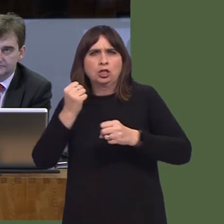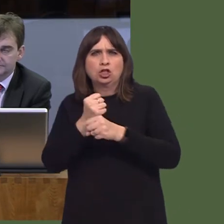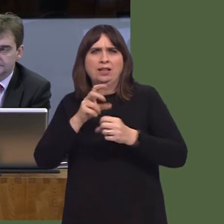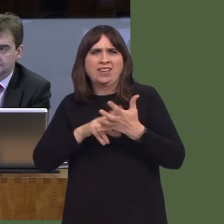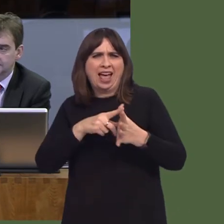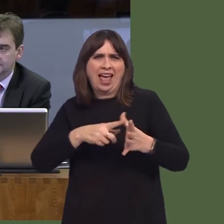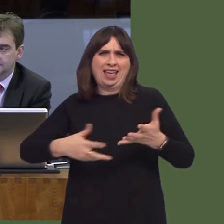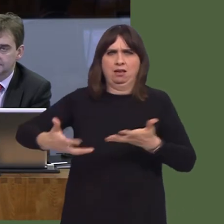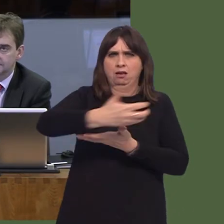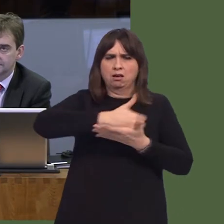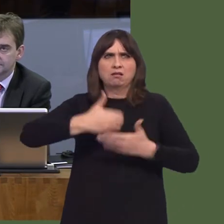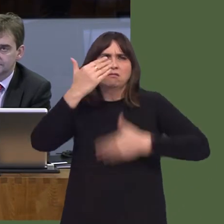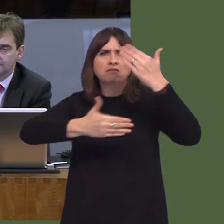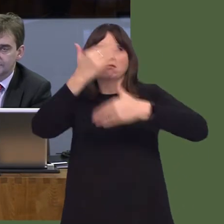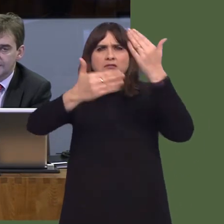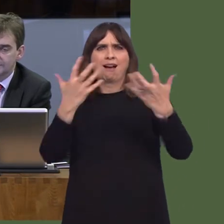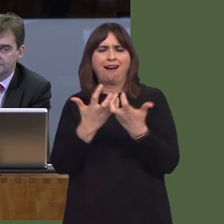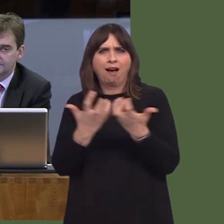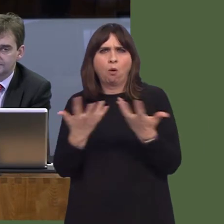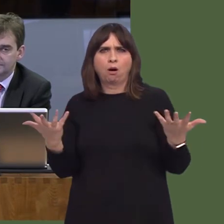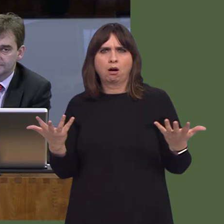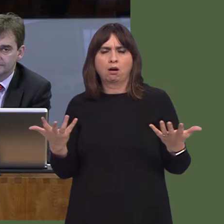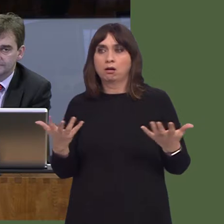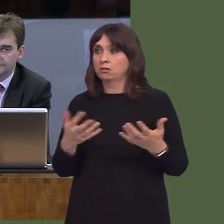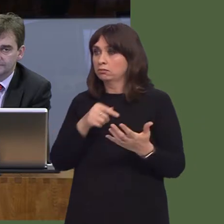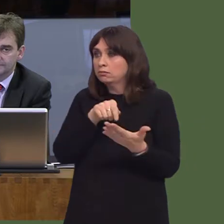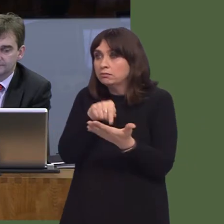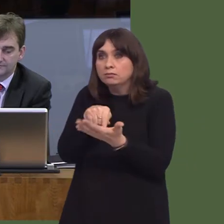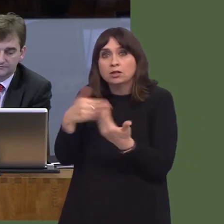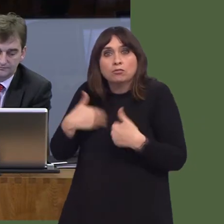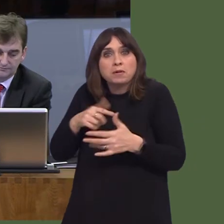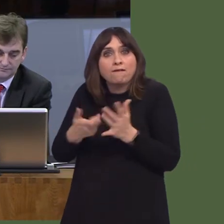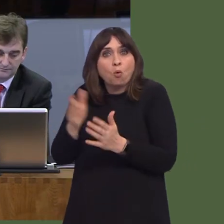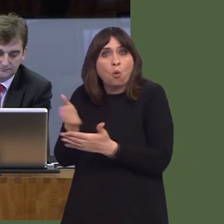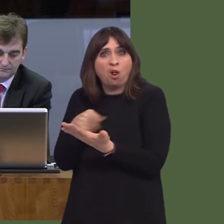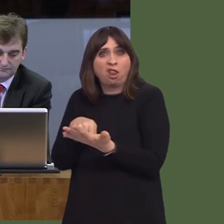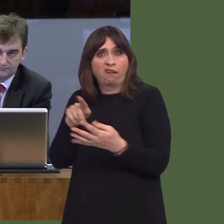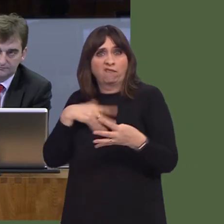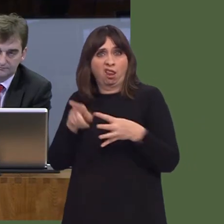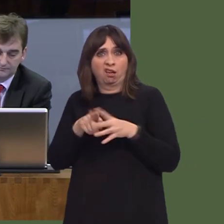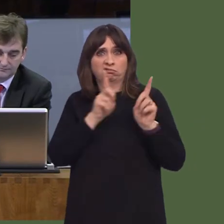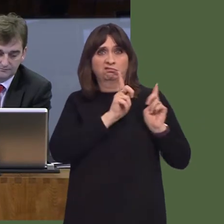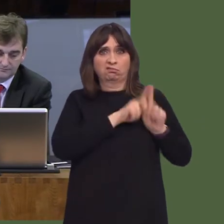And now they find that they've been left in the lurch because Openreach has run out of